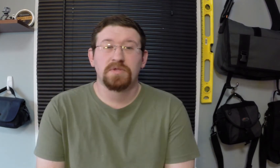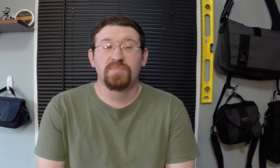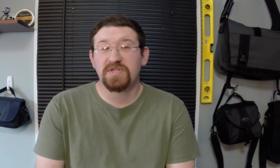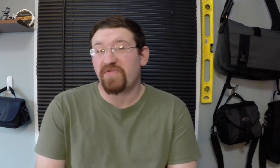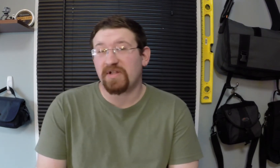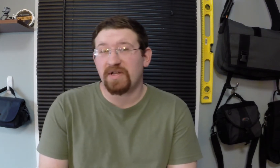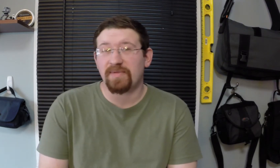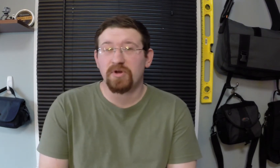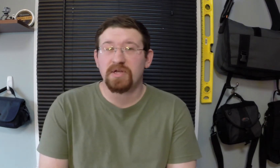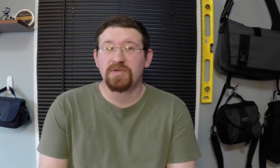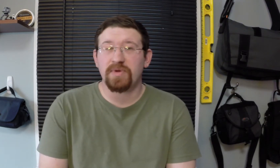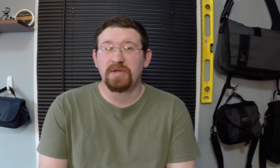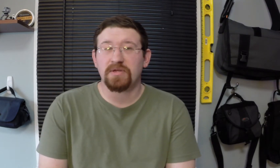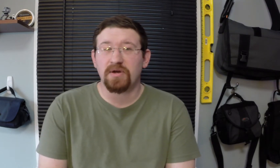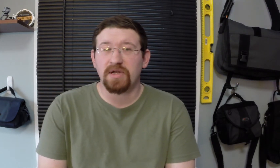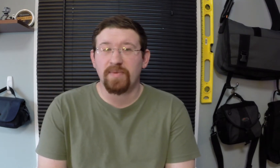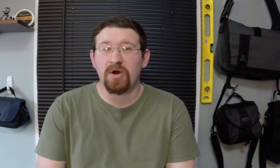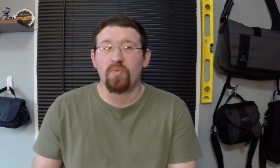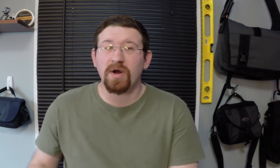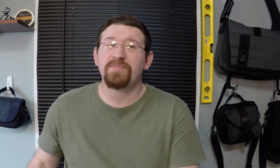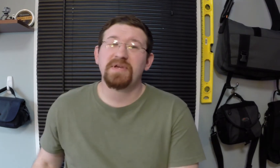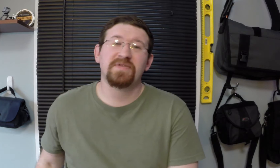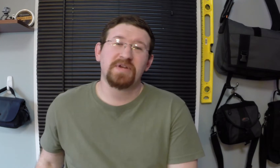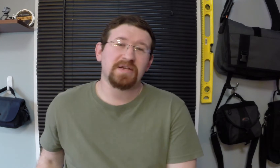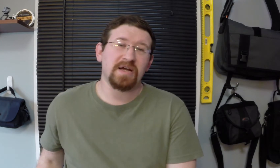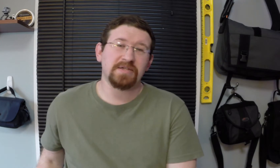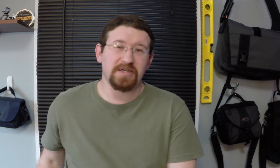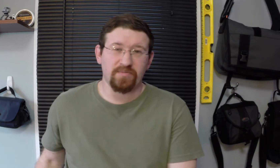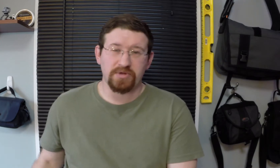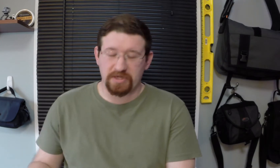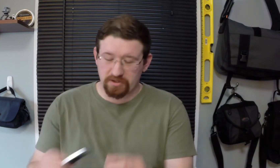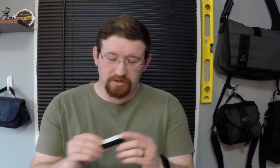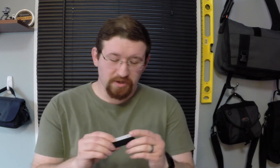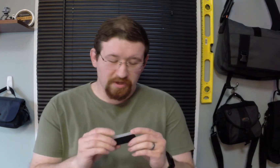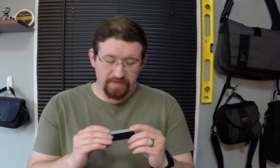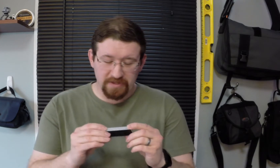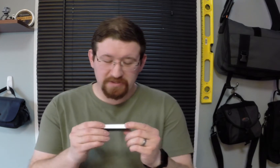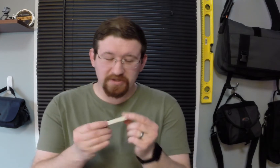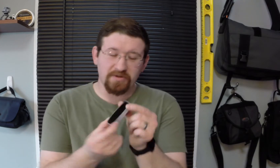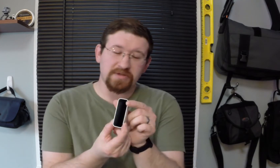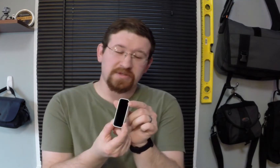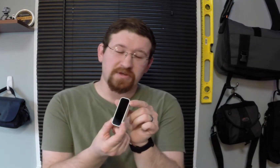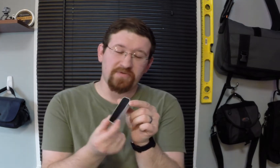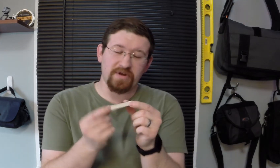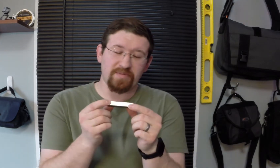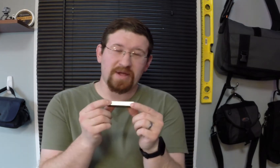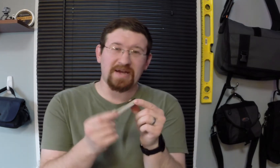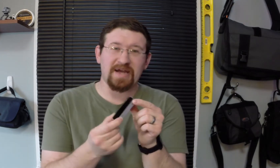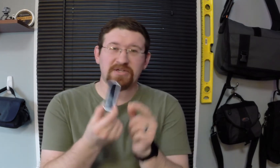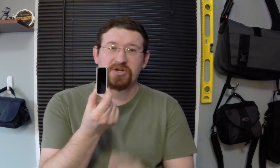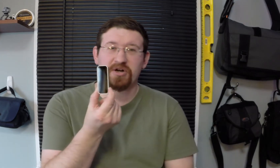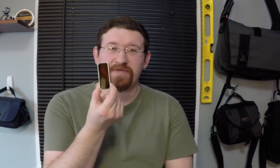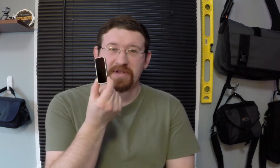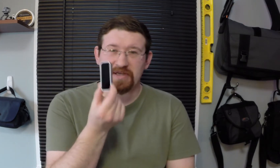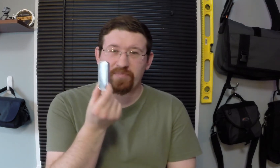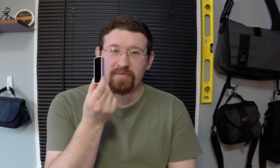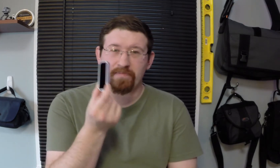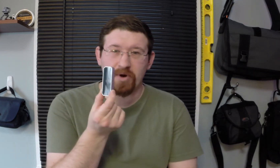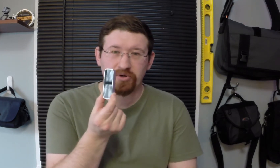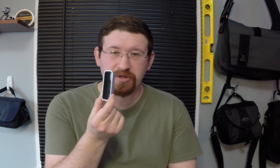Specifically, I'm going to be talking about one piece of technology in particular. This little silver and black gadget called the leap motion.